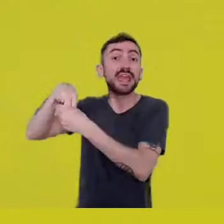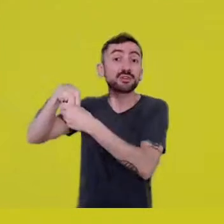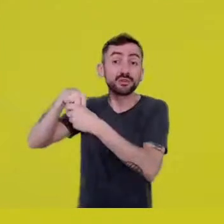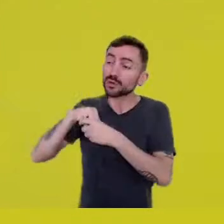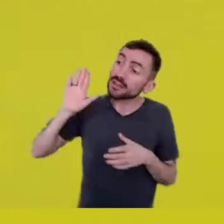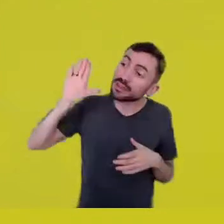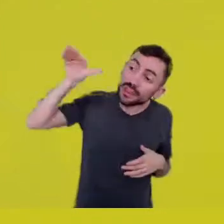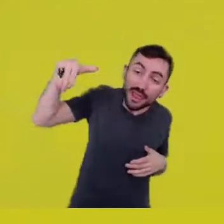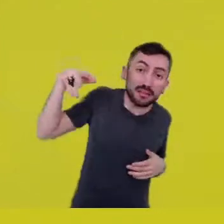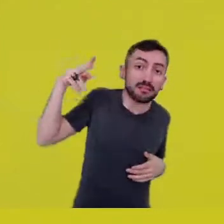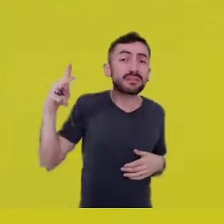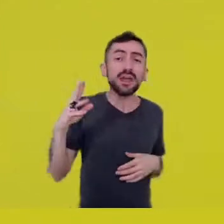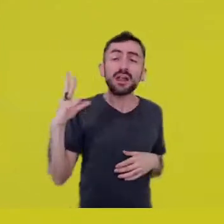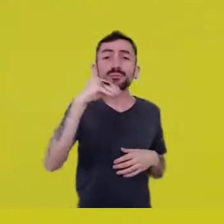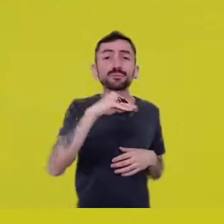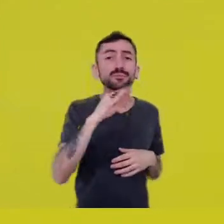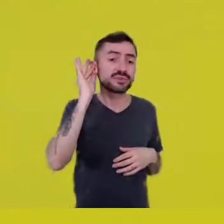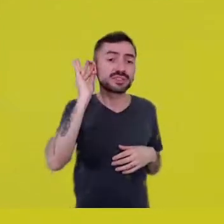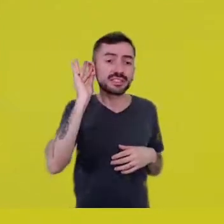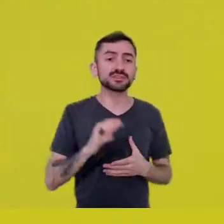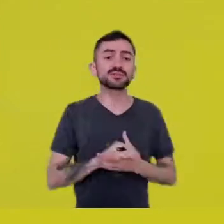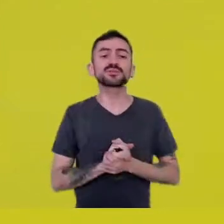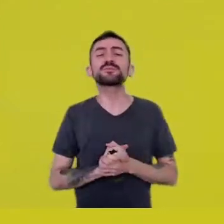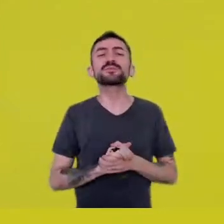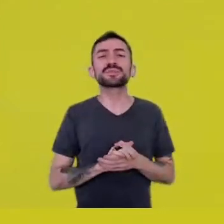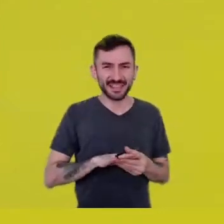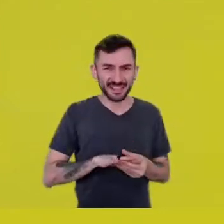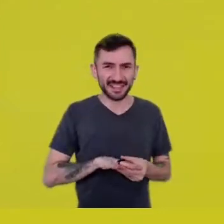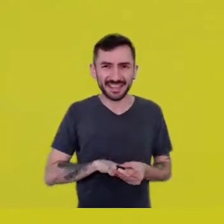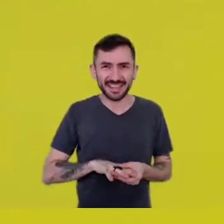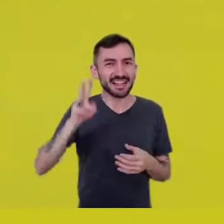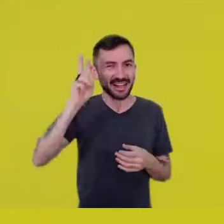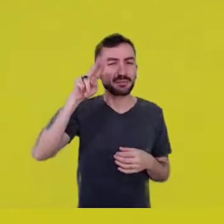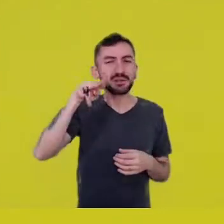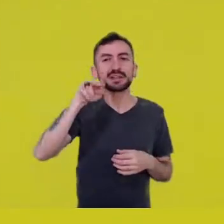We talked about Nego Bispo, but you know who I was thinking about now?